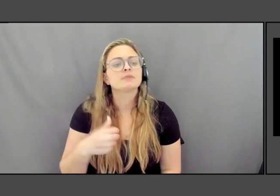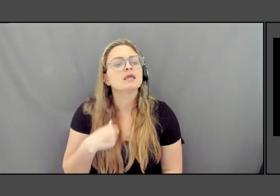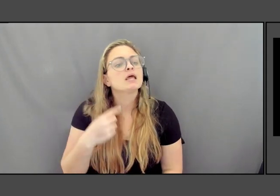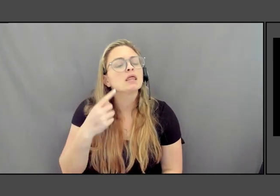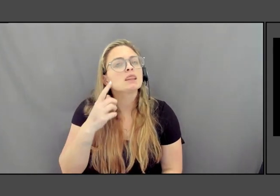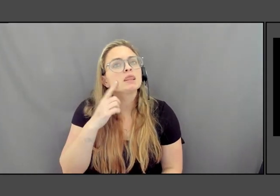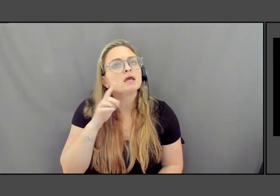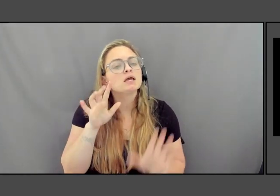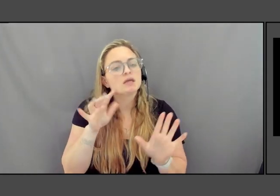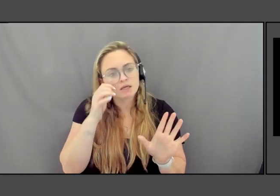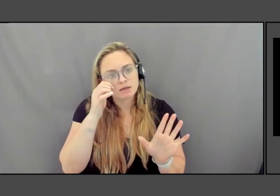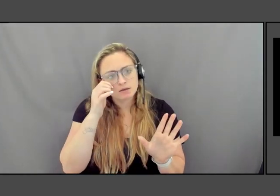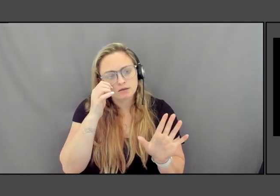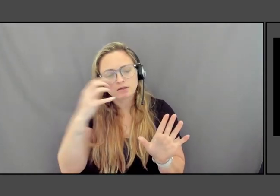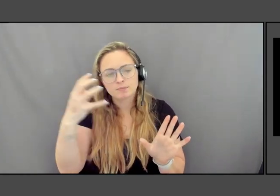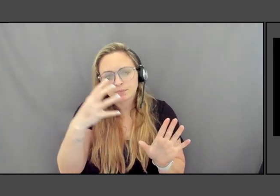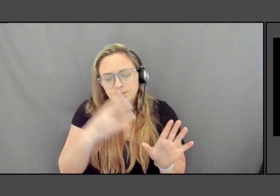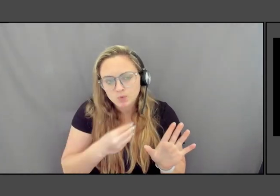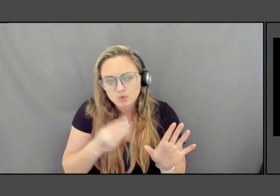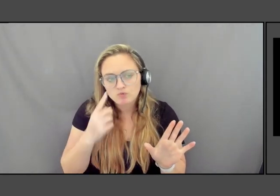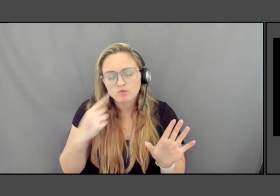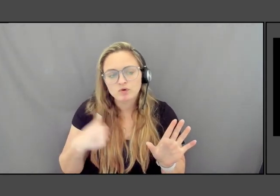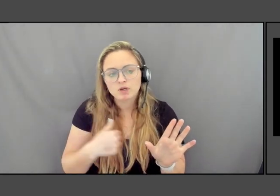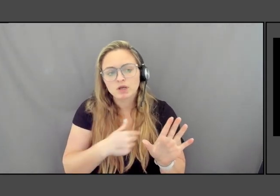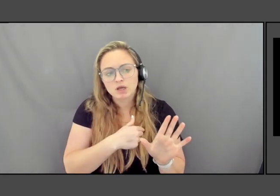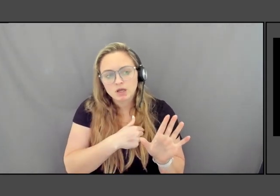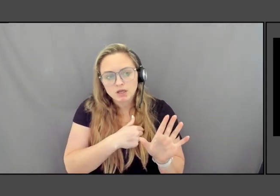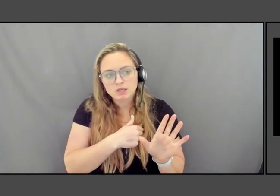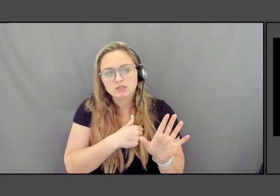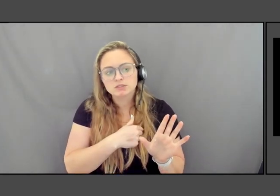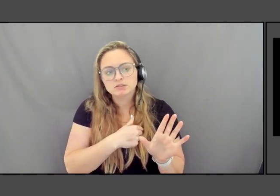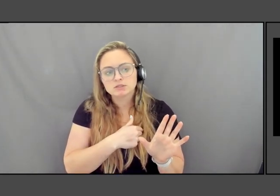beautiful to us, as ruins, to be quite honest.